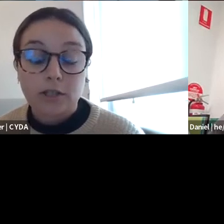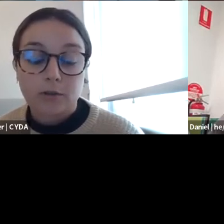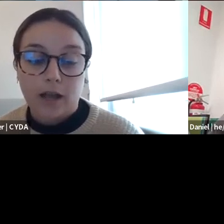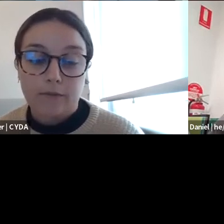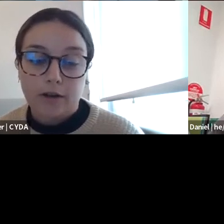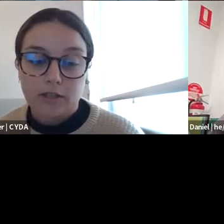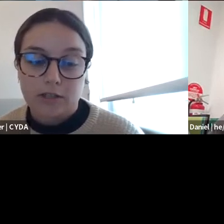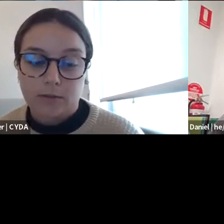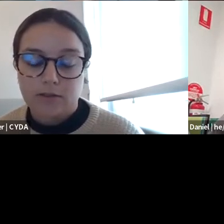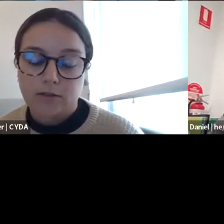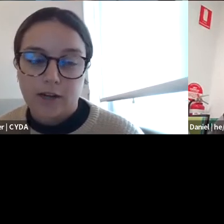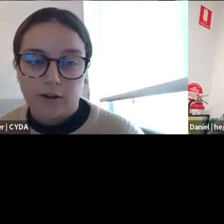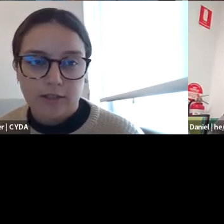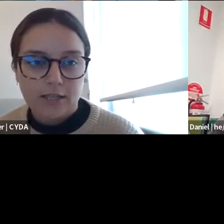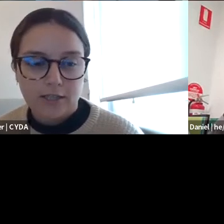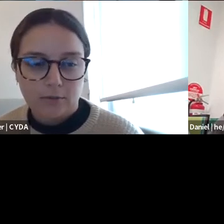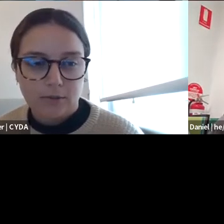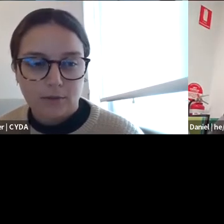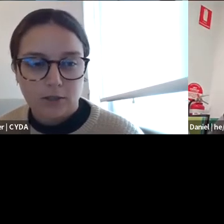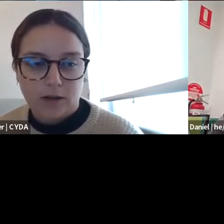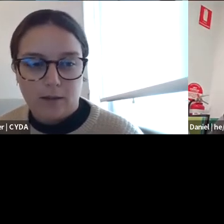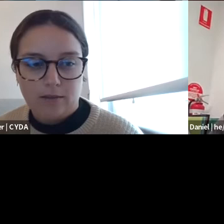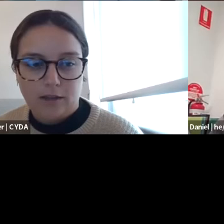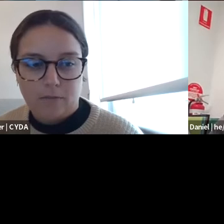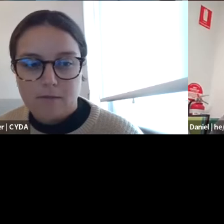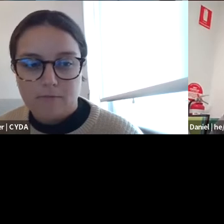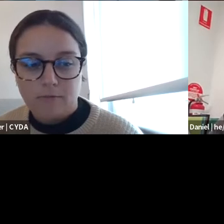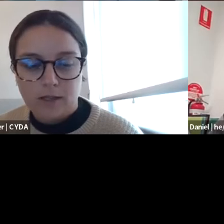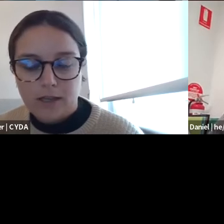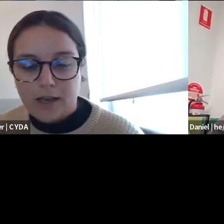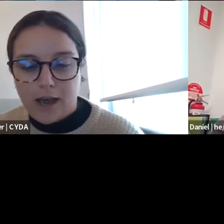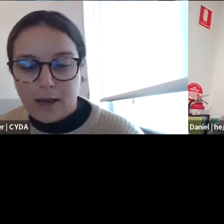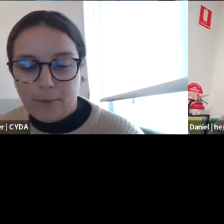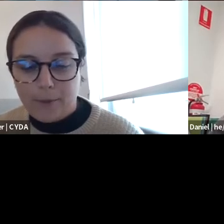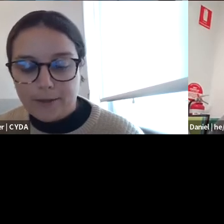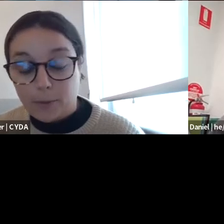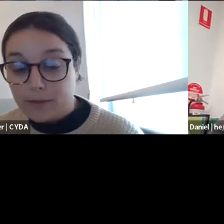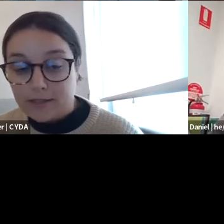But there's also a q&a function as well so later on in the session that we some q amp a with the young people.